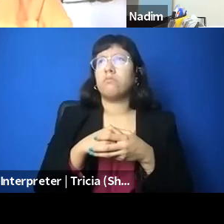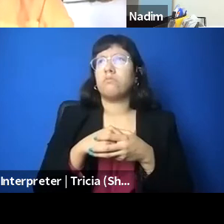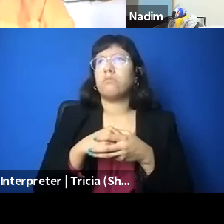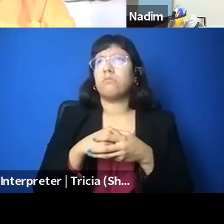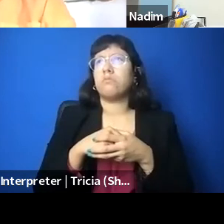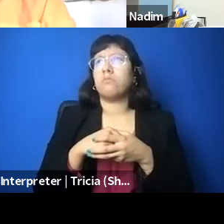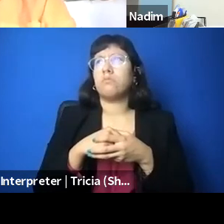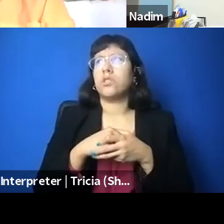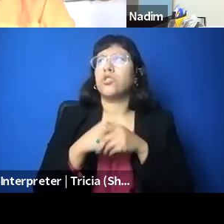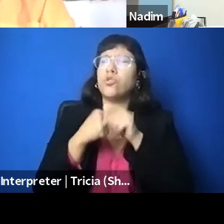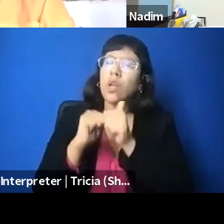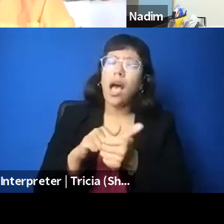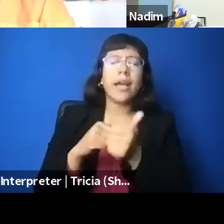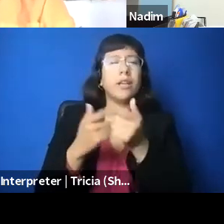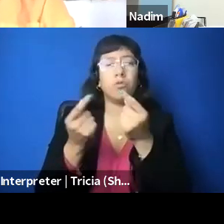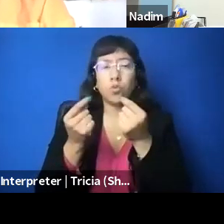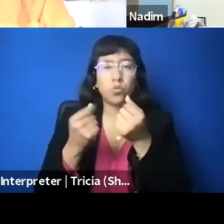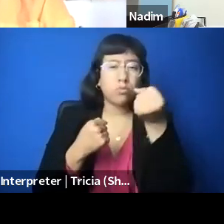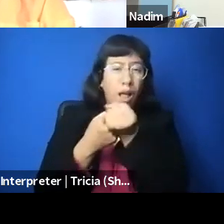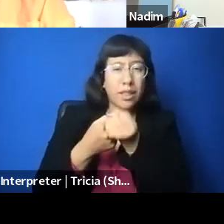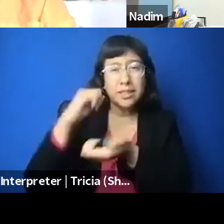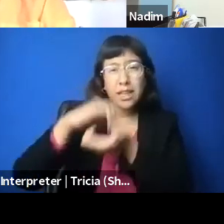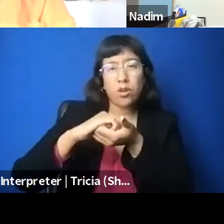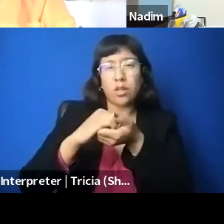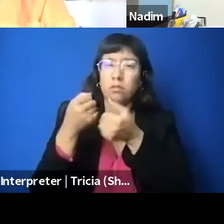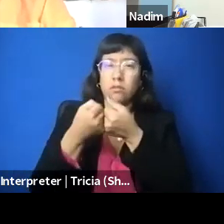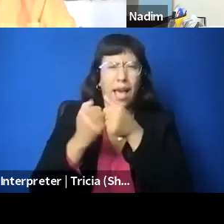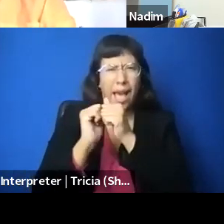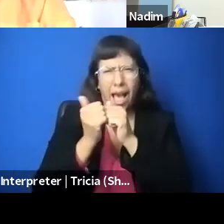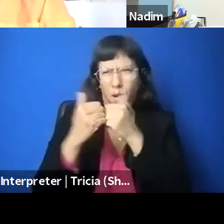by just like, filming what's happening, and this is what's so, so powerful.